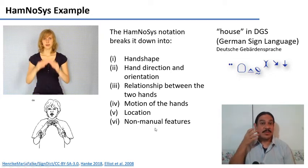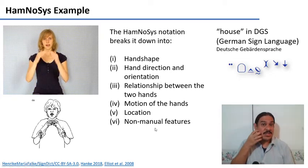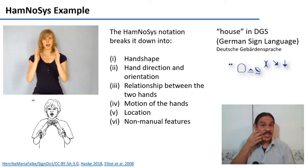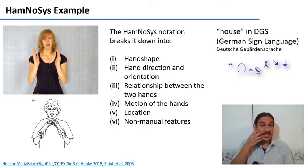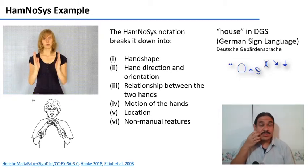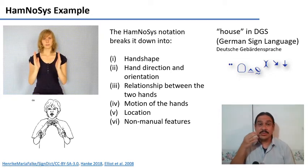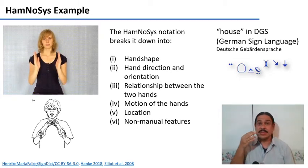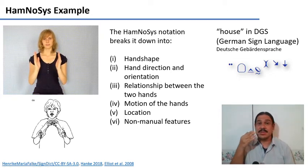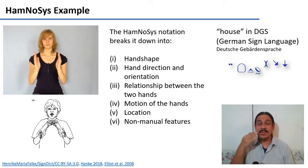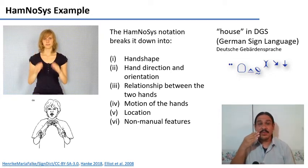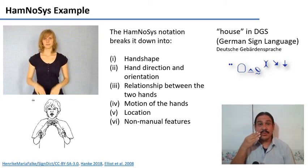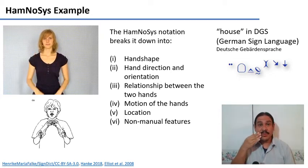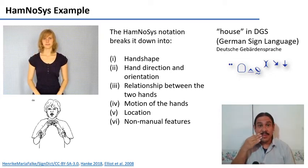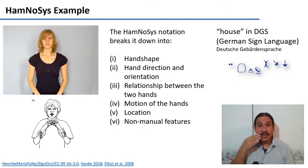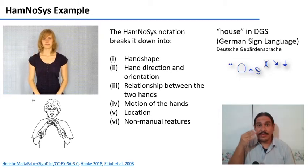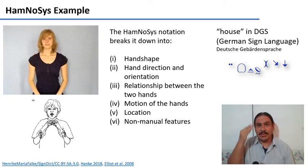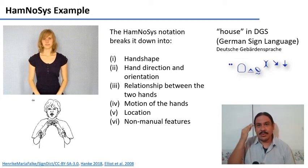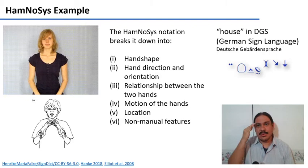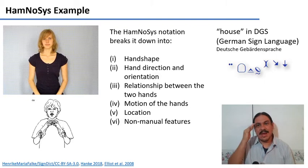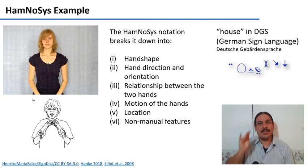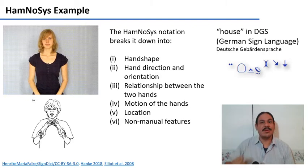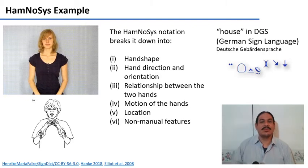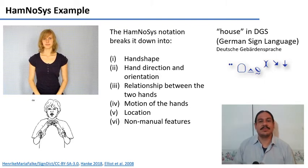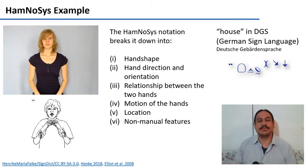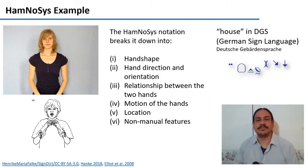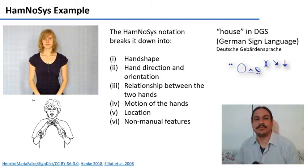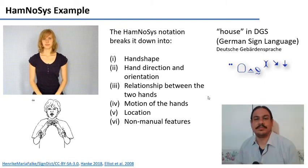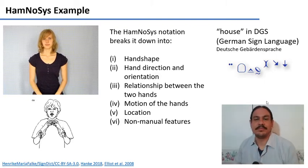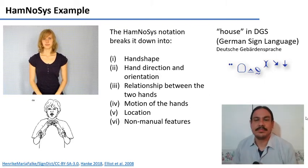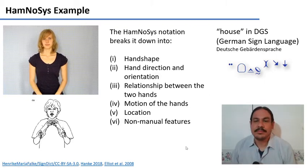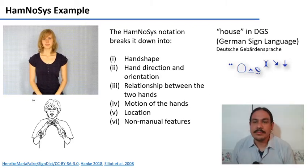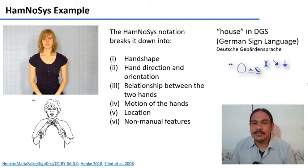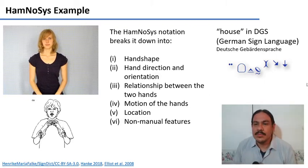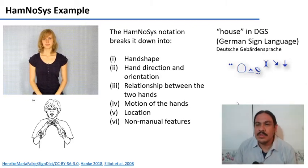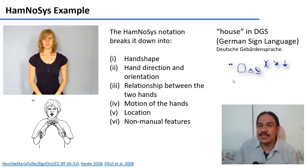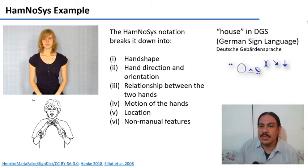these are just a few examples of literally dozens probably hundreds of